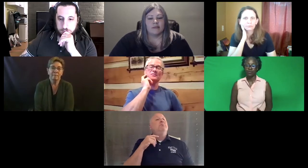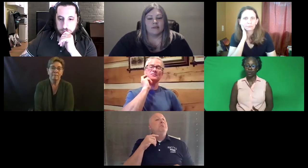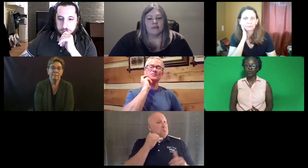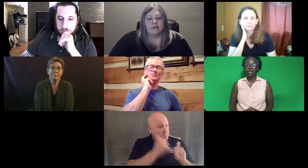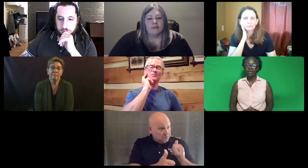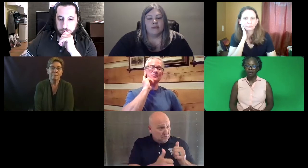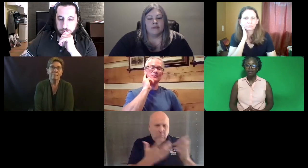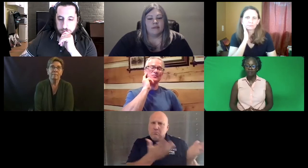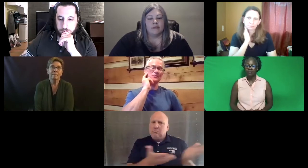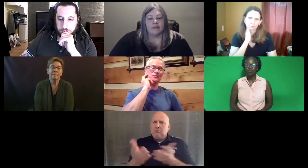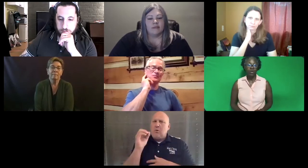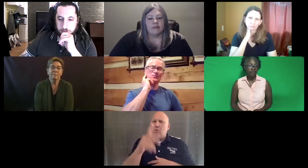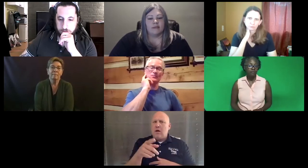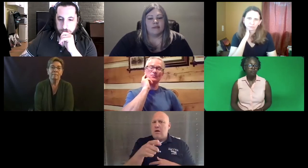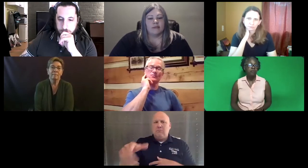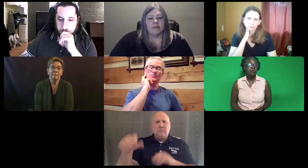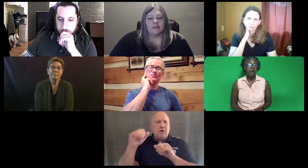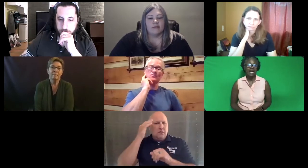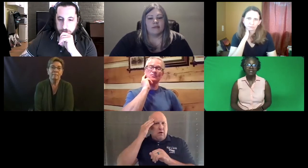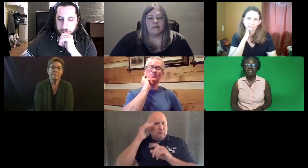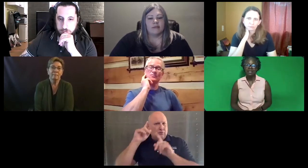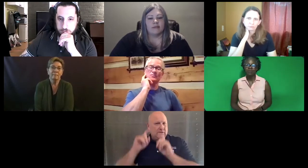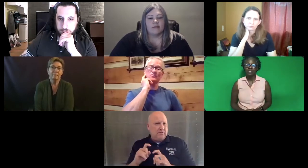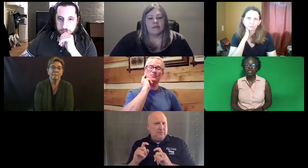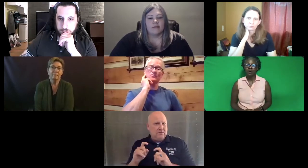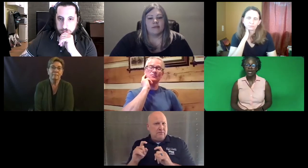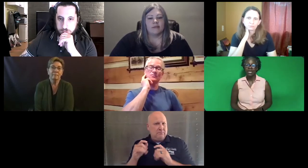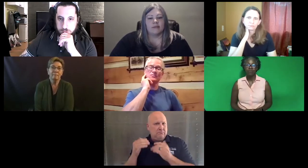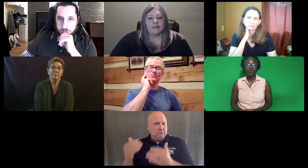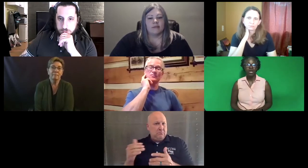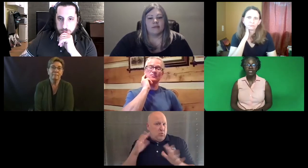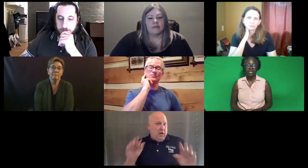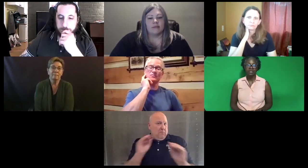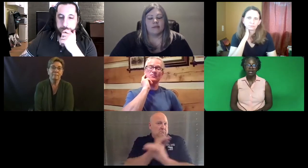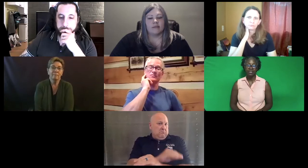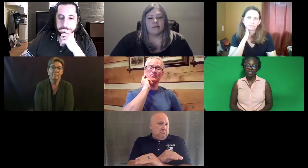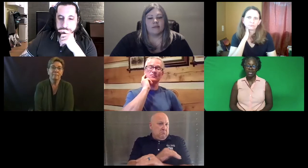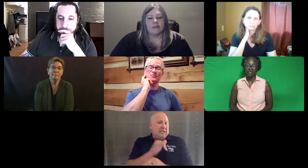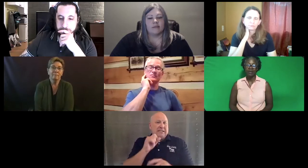So if people pass it, then we'll think, okay, move on and take the knowledge test.